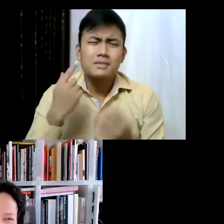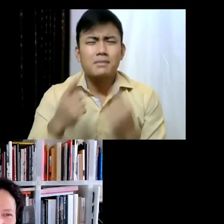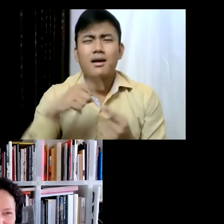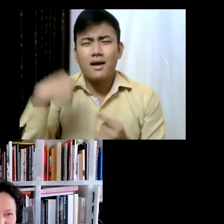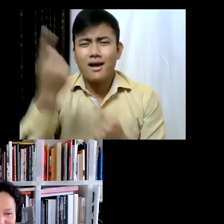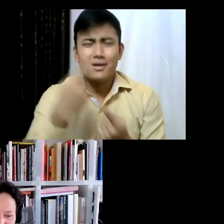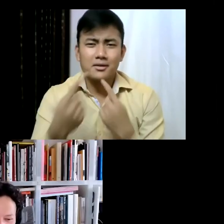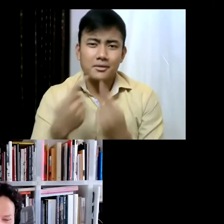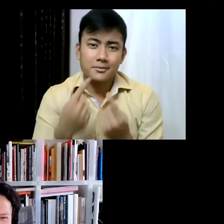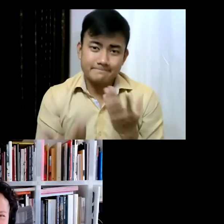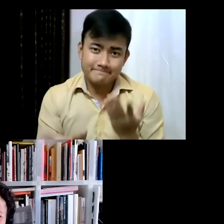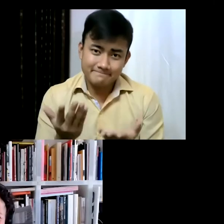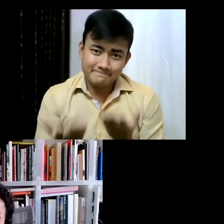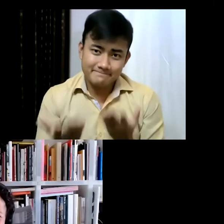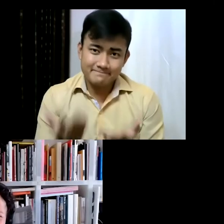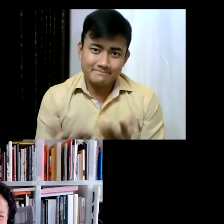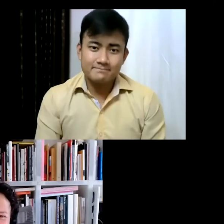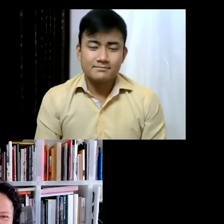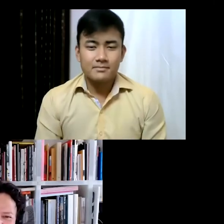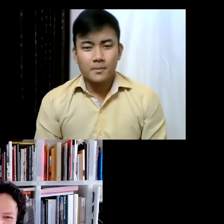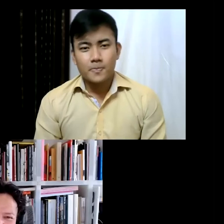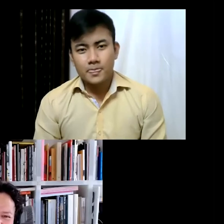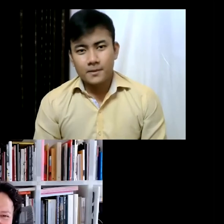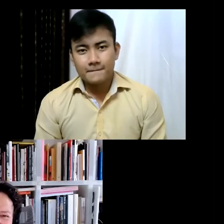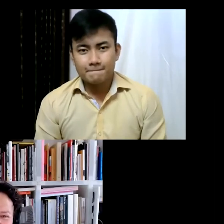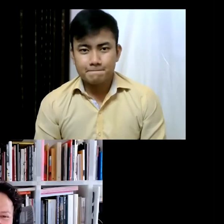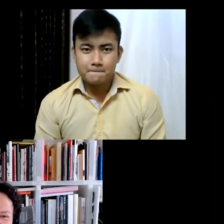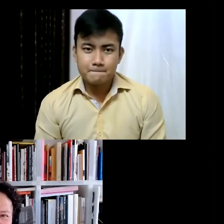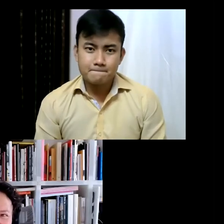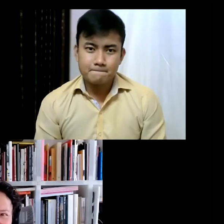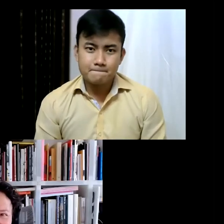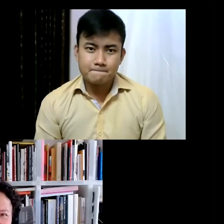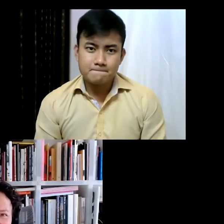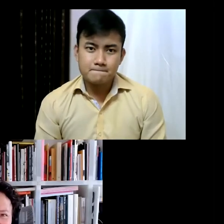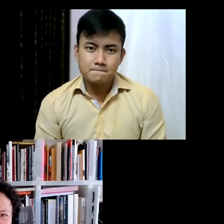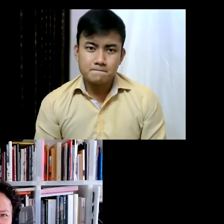after the big lift of Venice. Okay I'm going to club a few questions here- one from Vivian